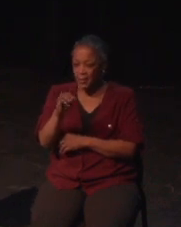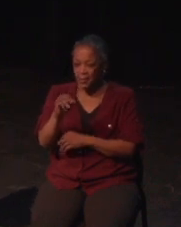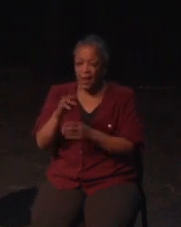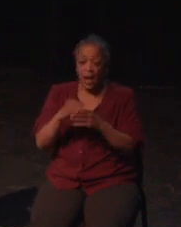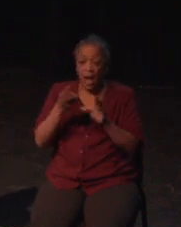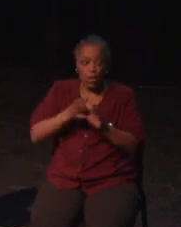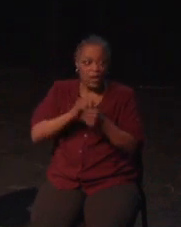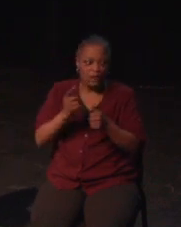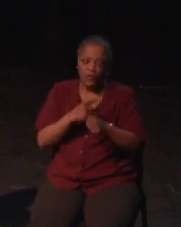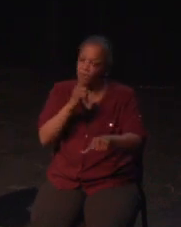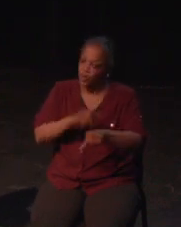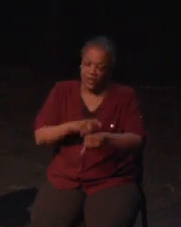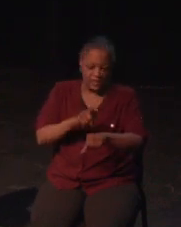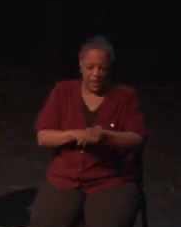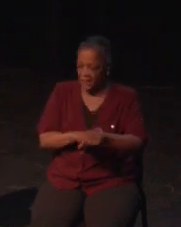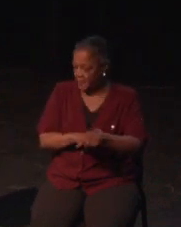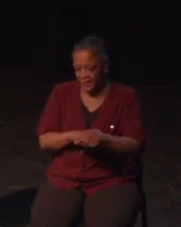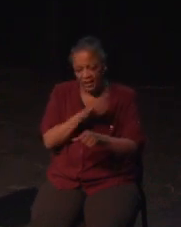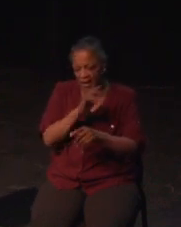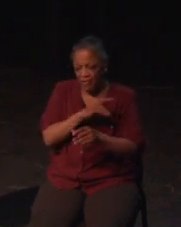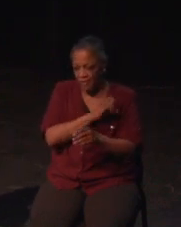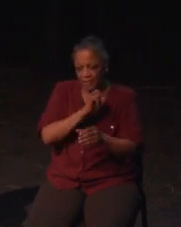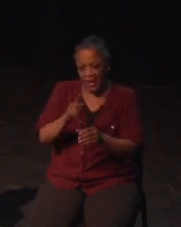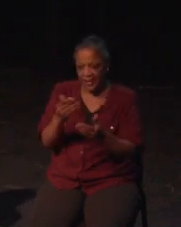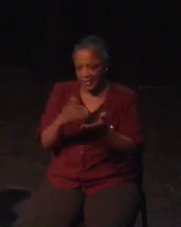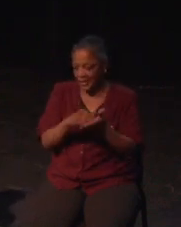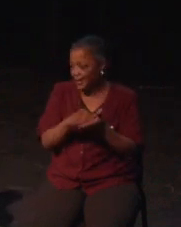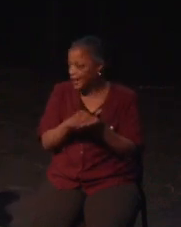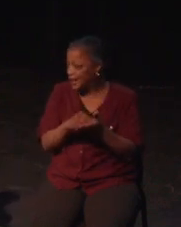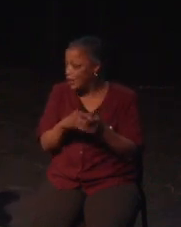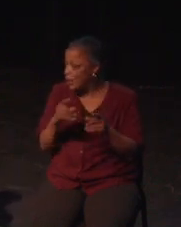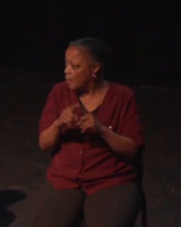Similarly, as you've heard from blind gamers and those advocating for blind accessibility, sound is incredibly important.